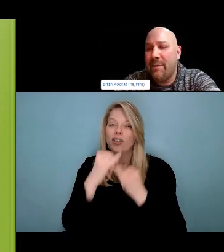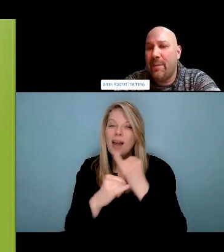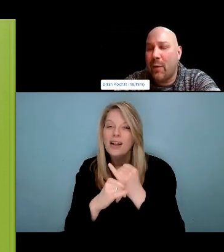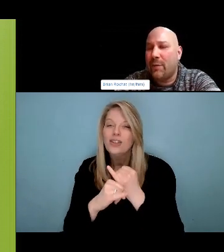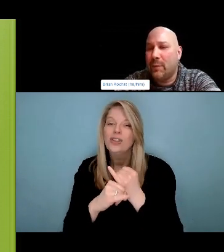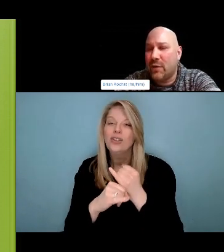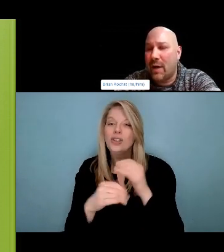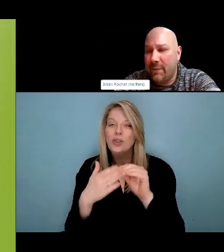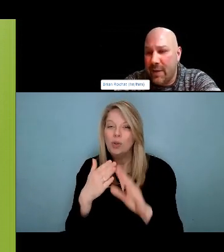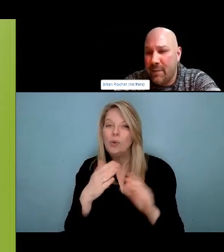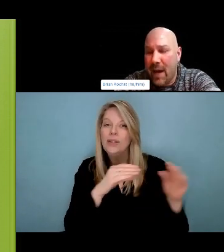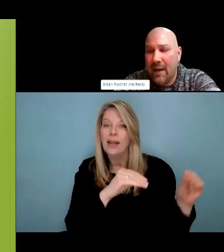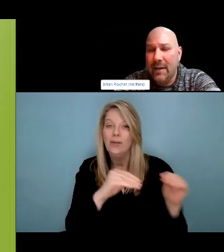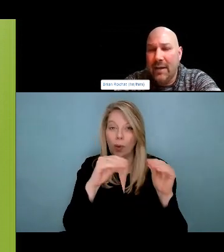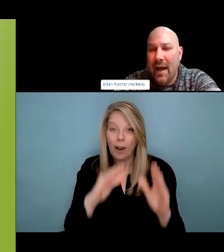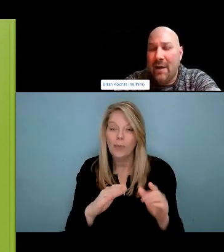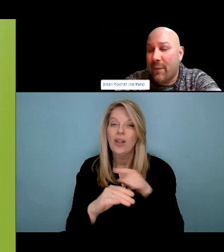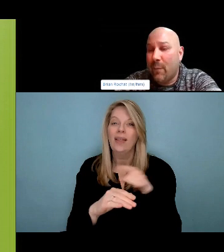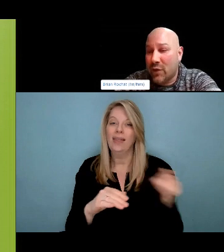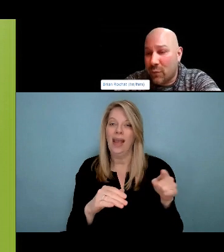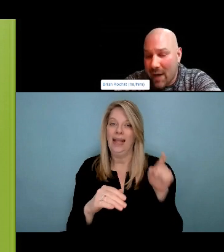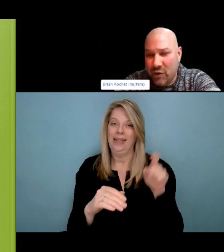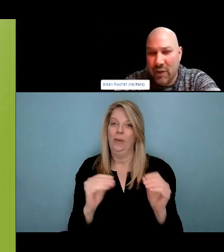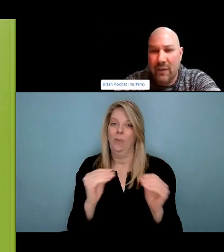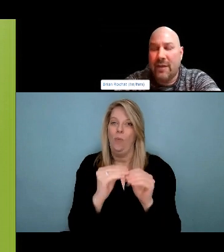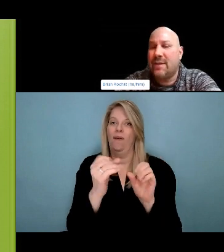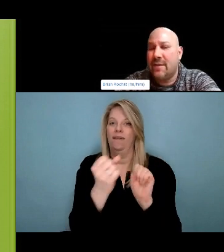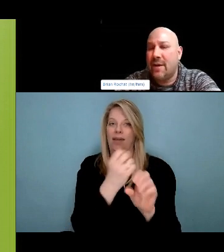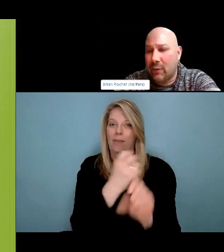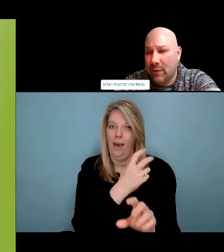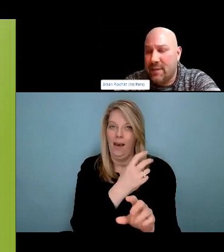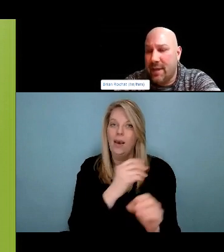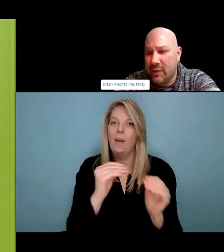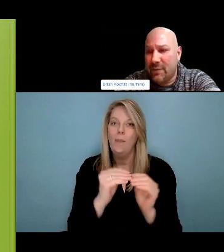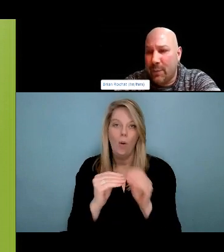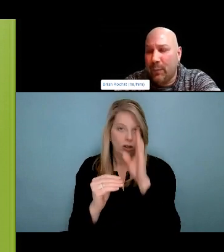to make sure that folks have all the information and all of the resources at their disposal